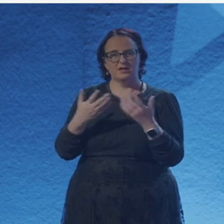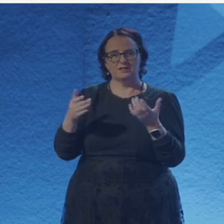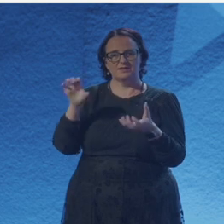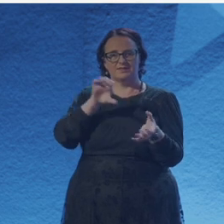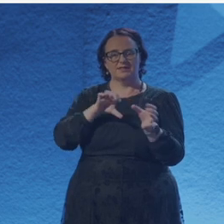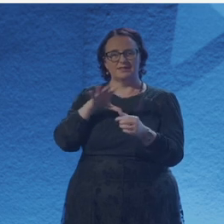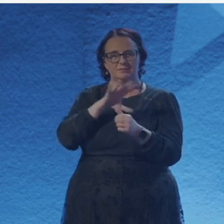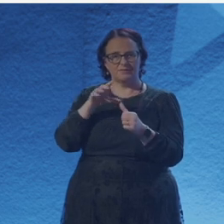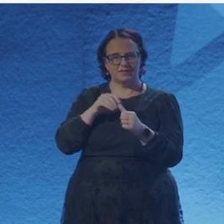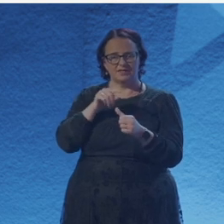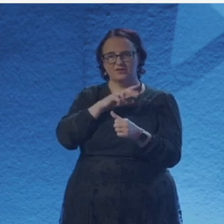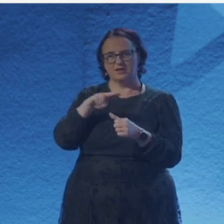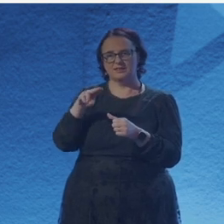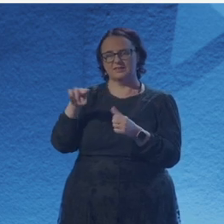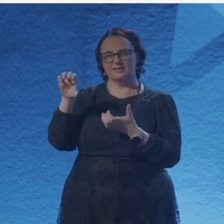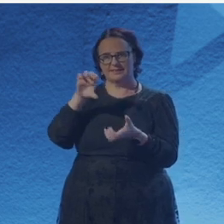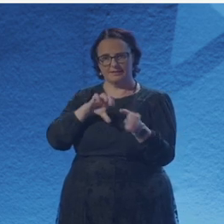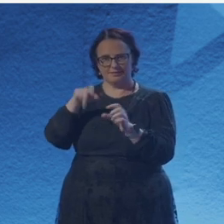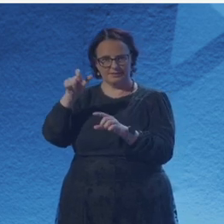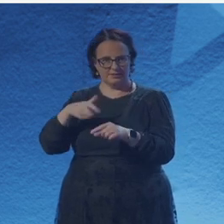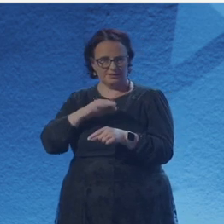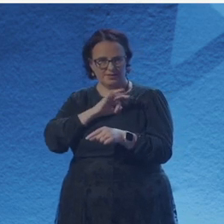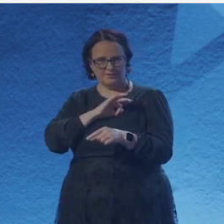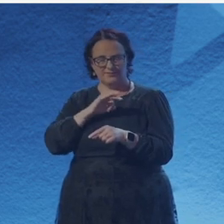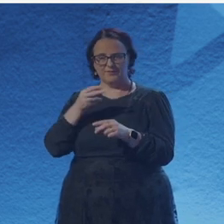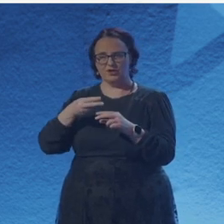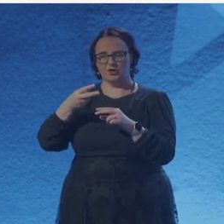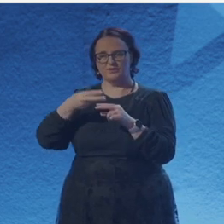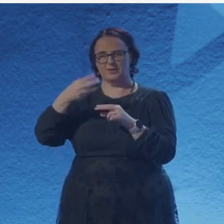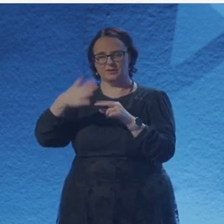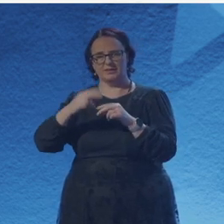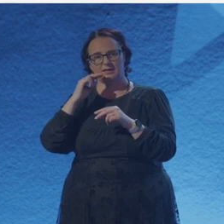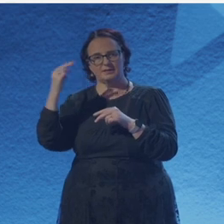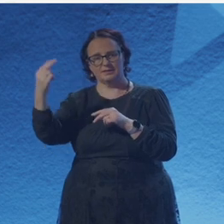Um I think as a poet, things that are very beautiful or very